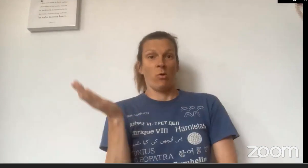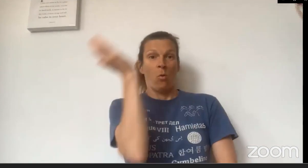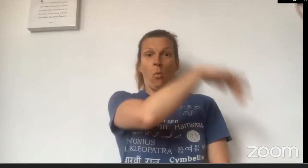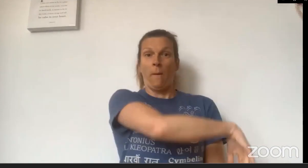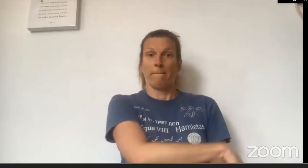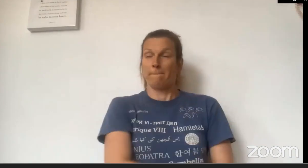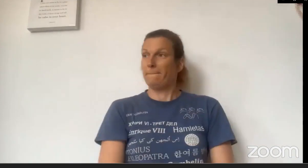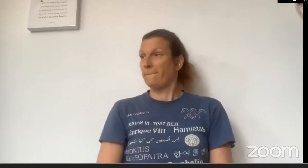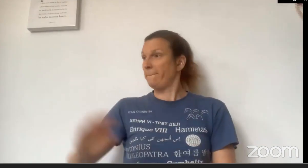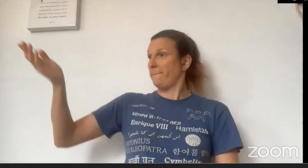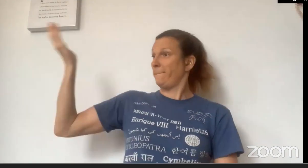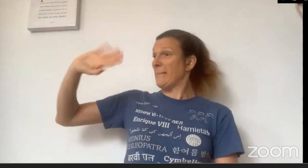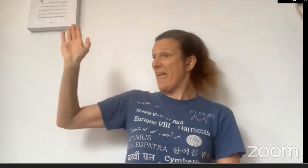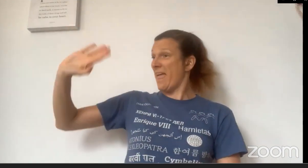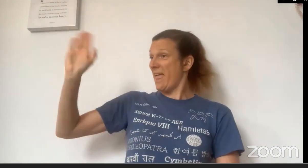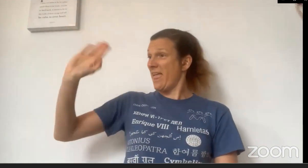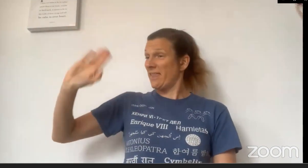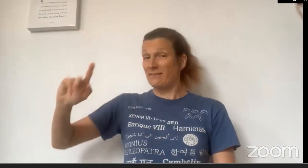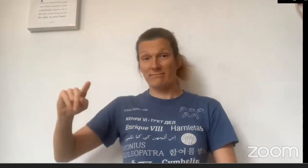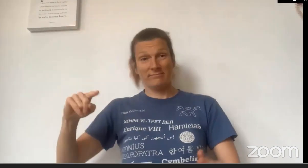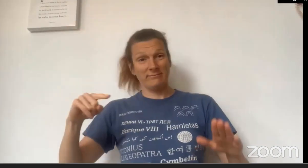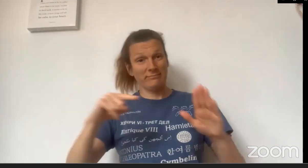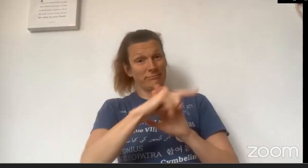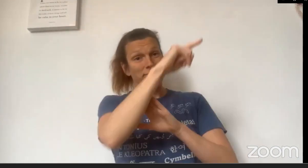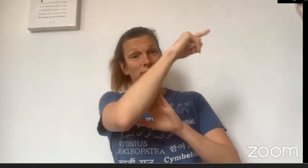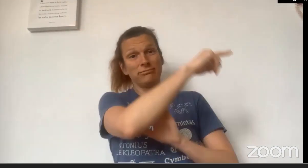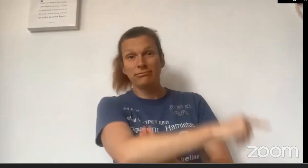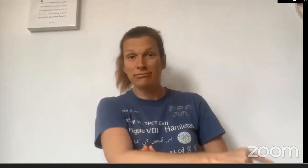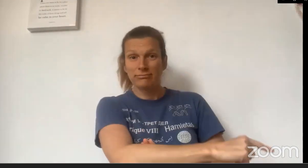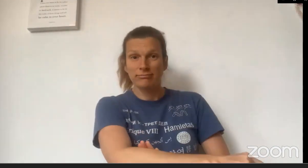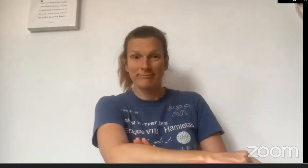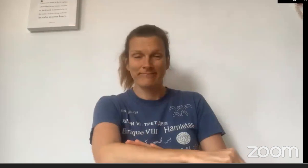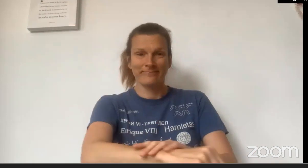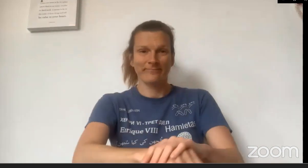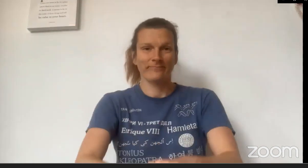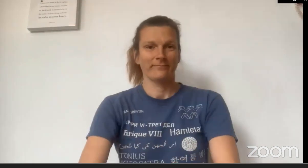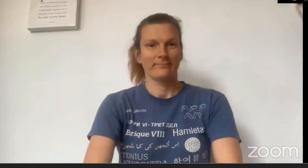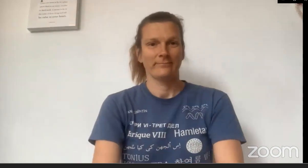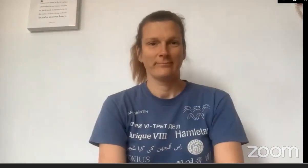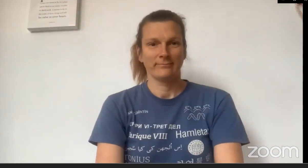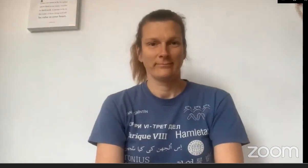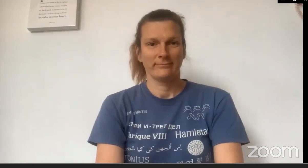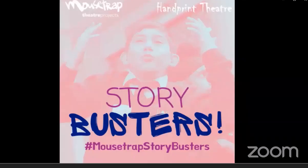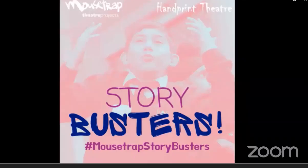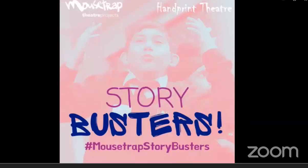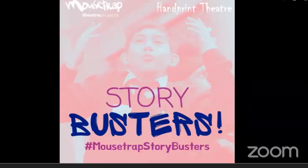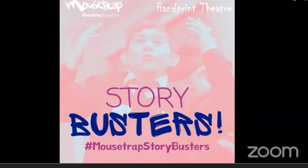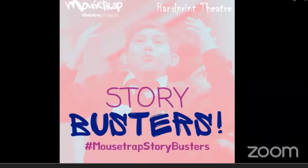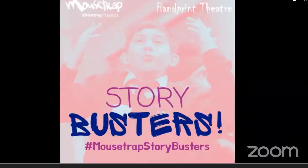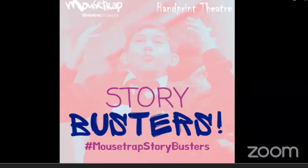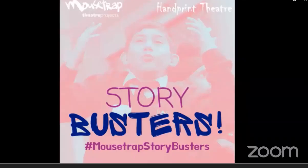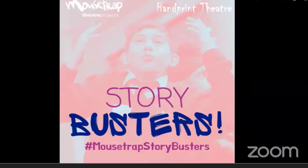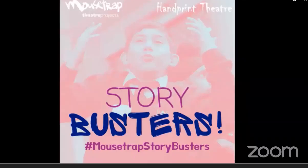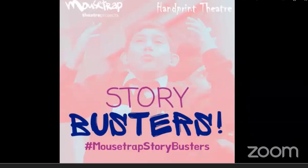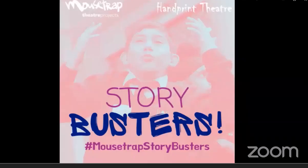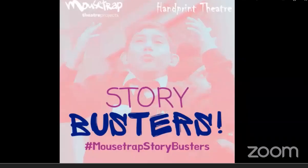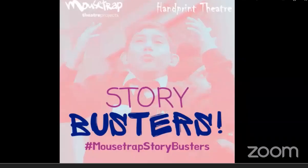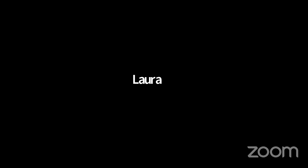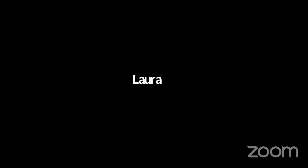And then Little Red Riding Hood, she looked round, said goodbye to Grandma and went home.